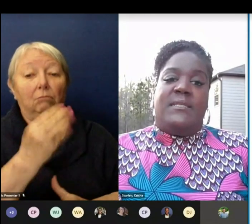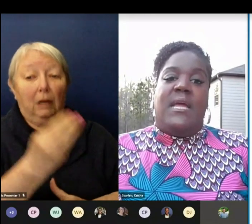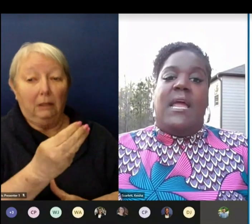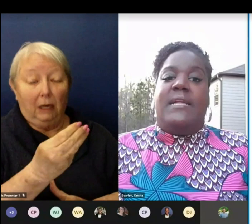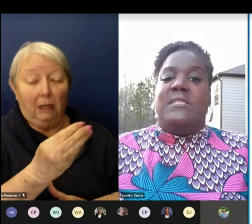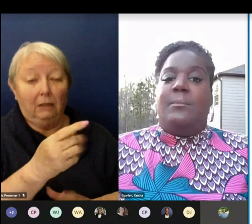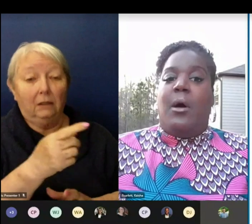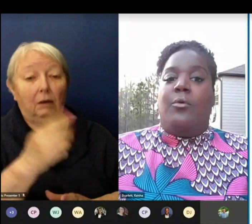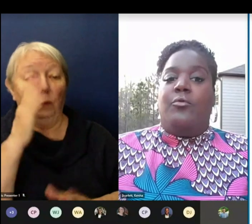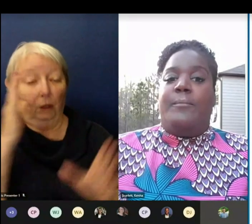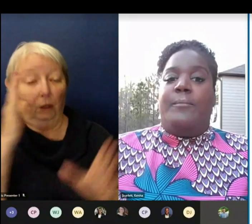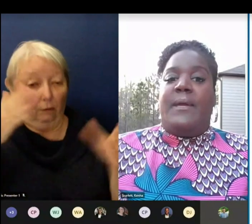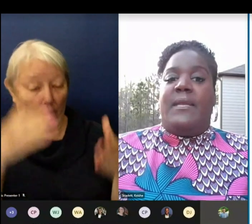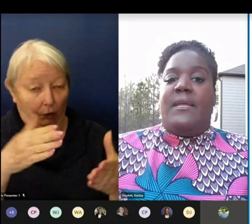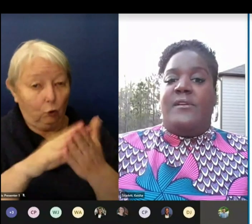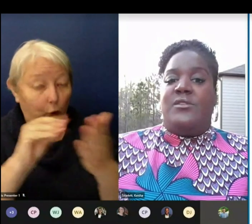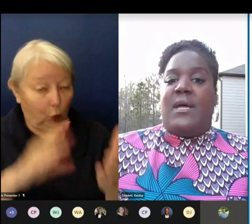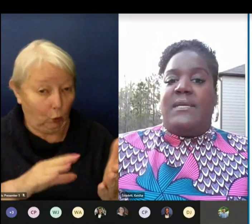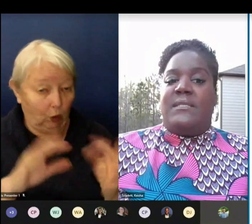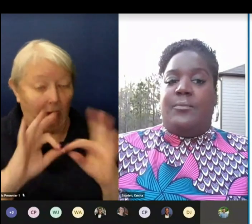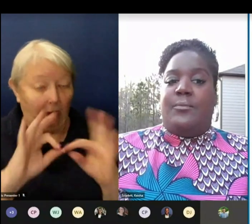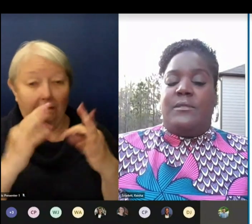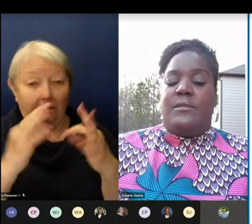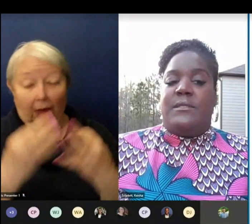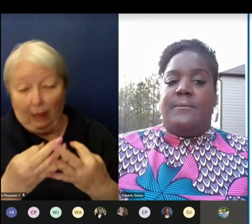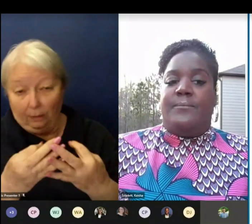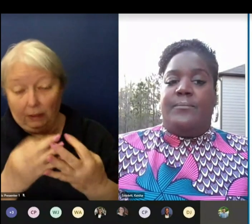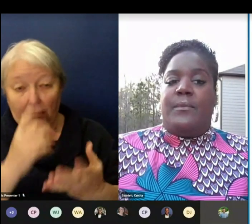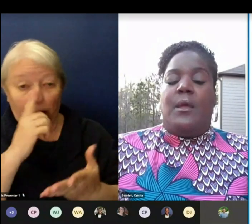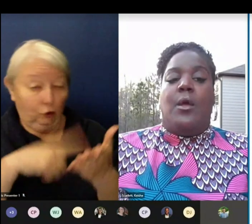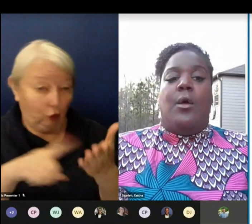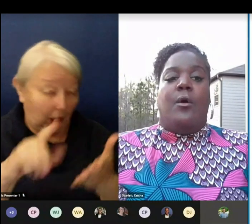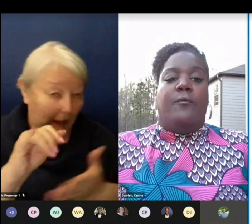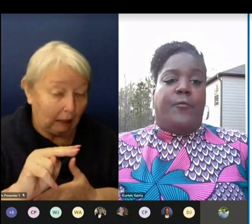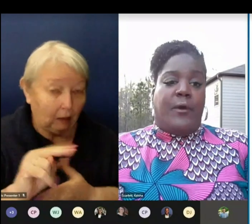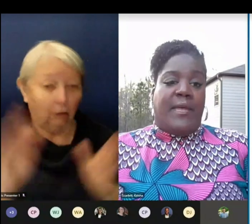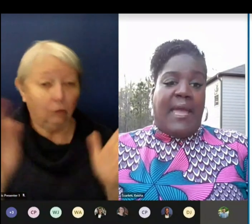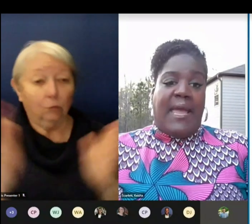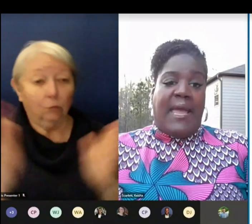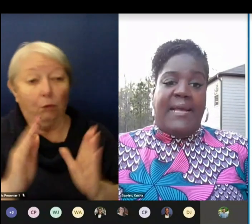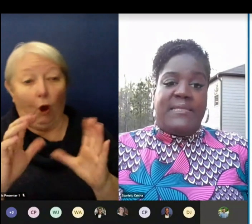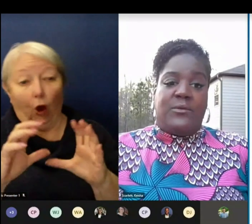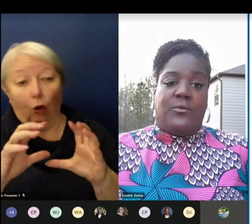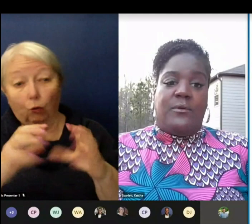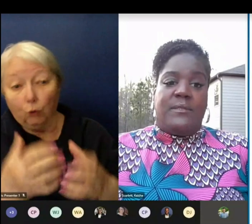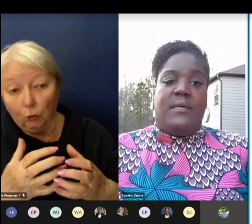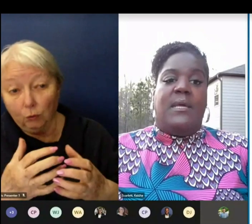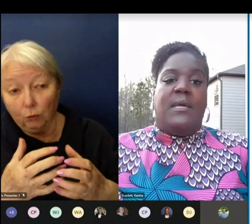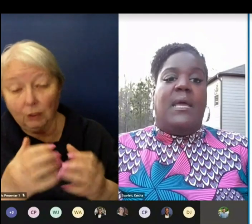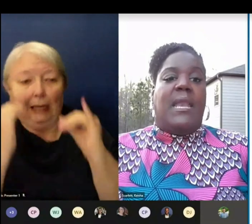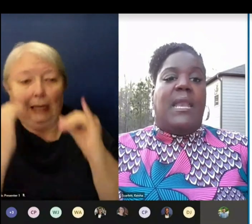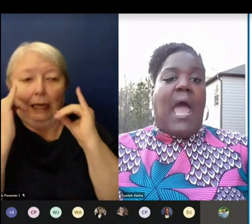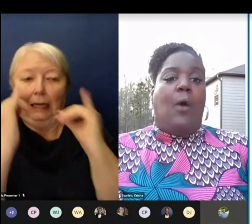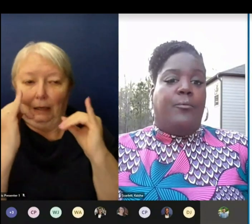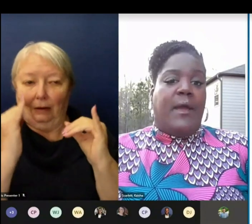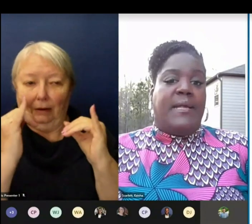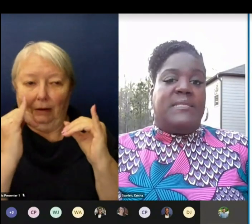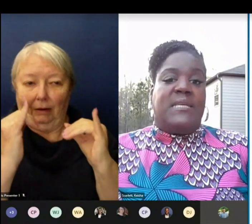and small group and individualized supports. For K-8 schools an hour break is scheduled